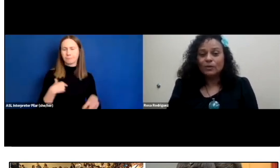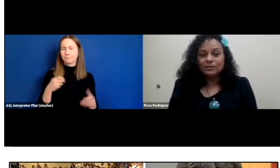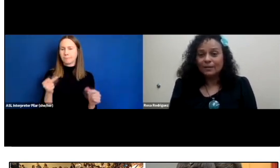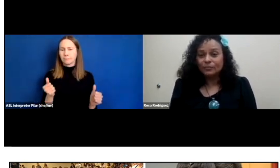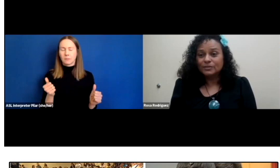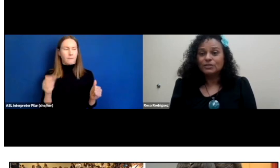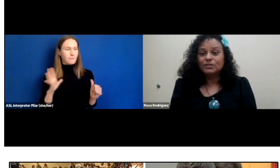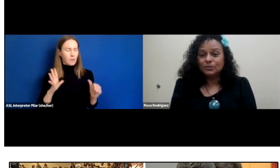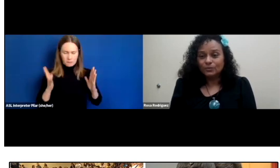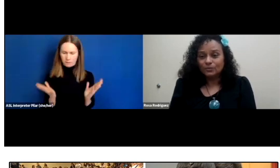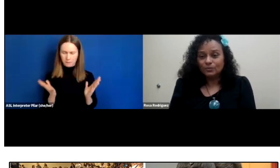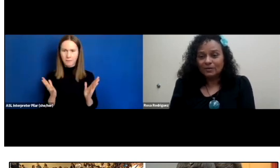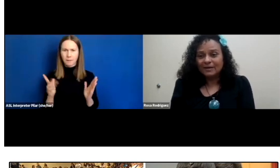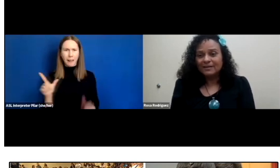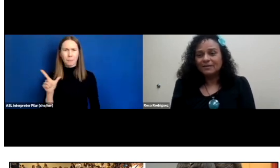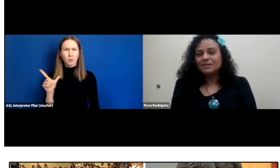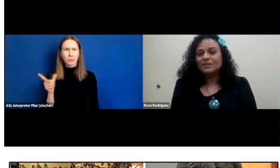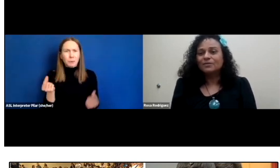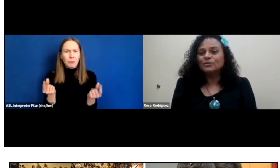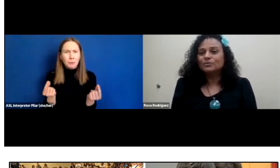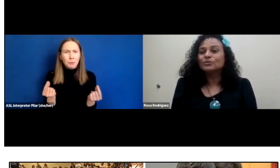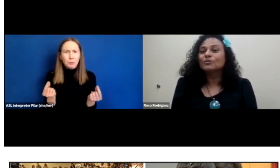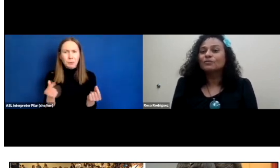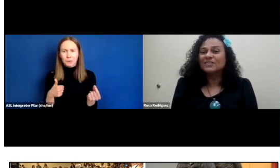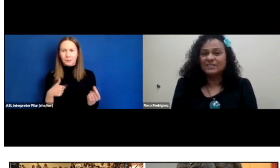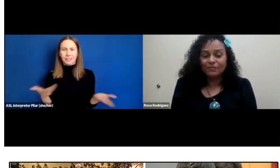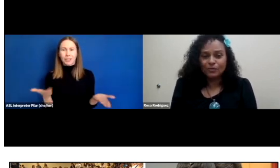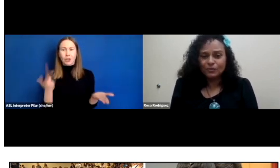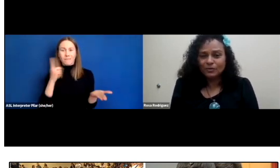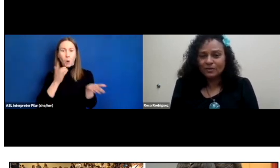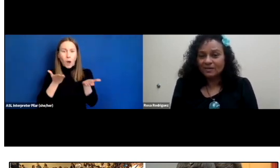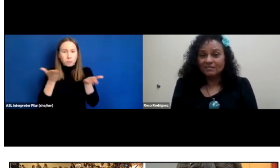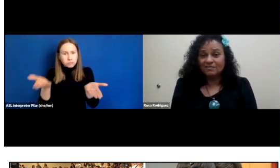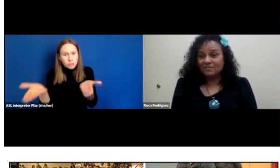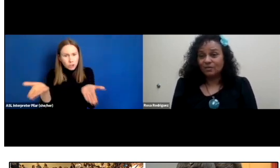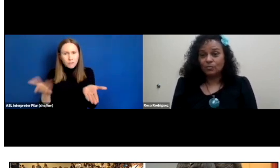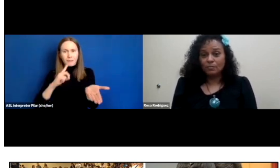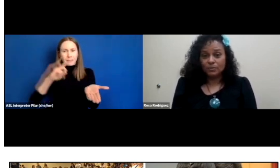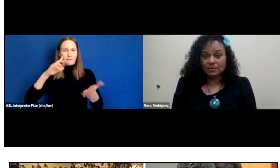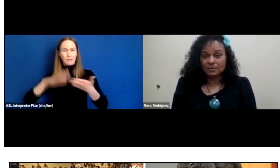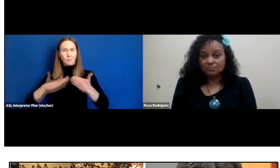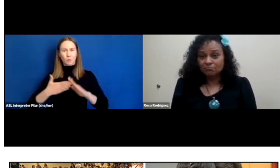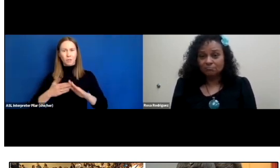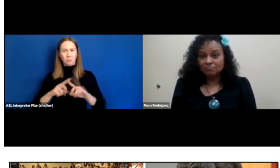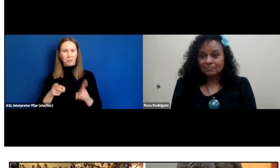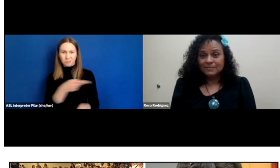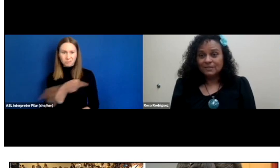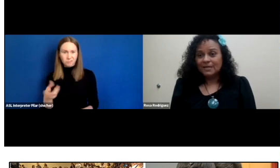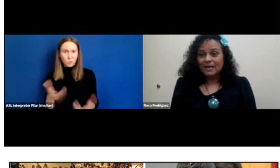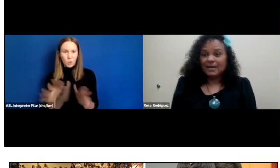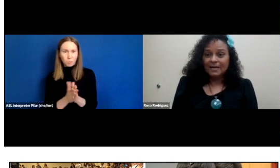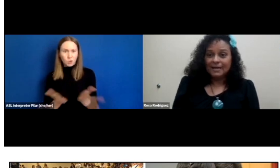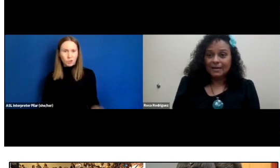What did the libraries do? I am here to serve the deaf community and they don't want books.